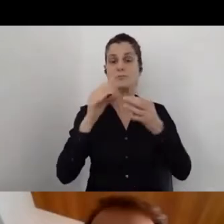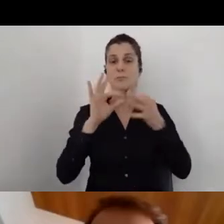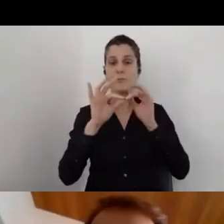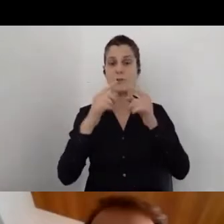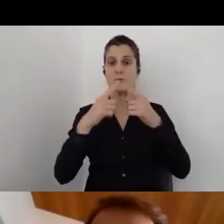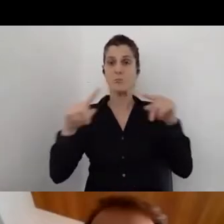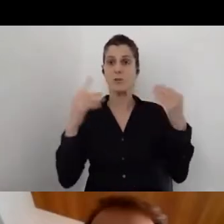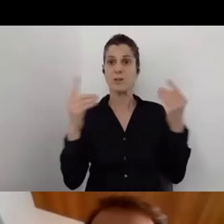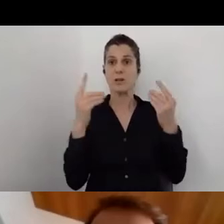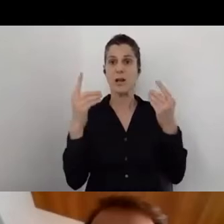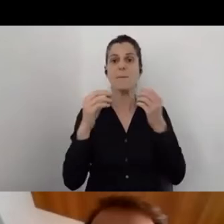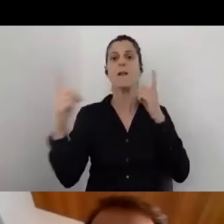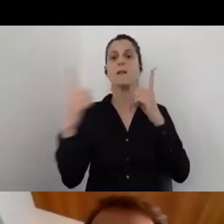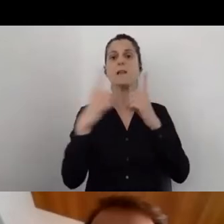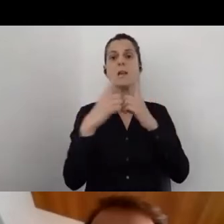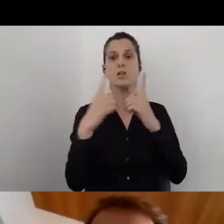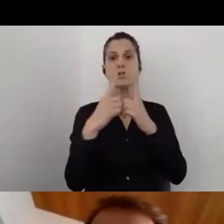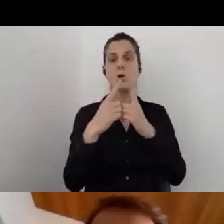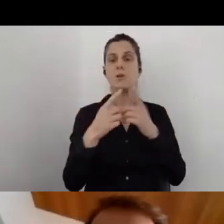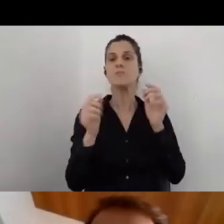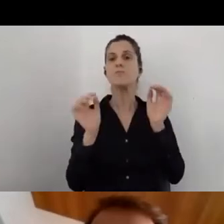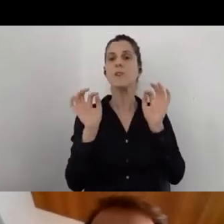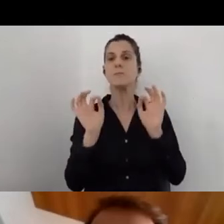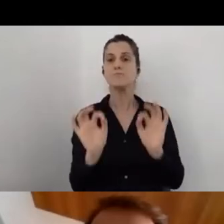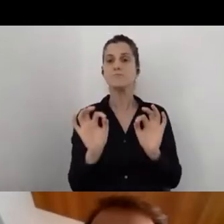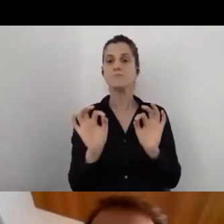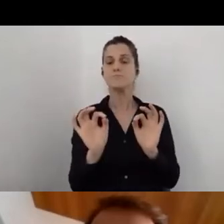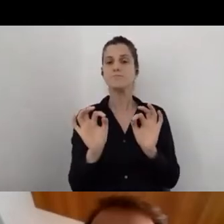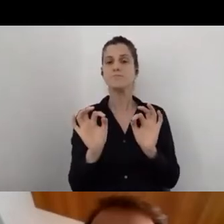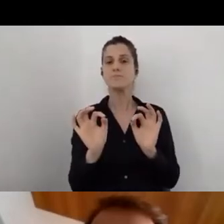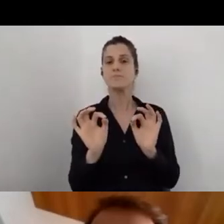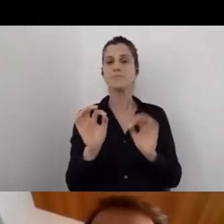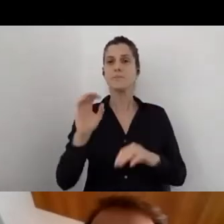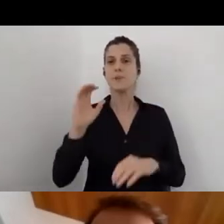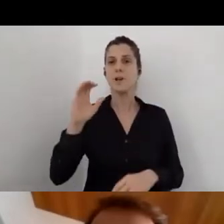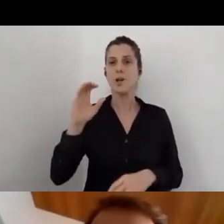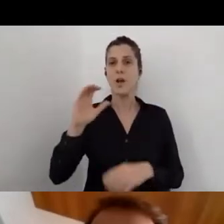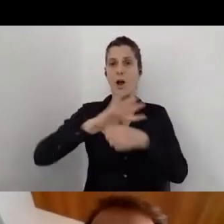Really, really, COVID-19 just made everything about